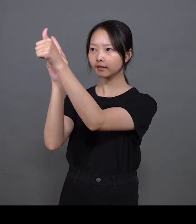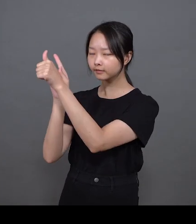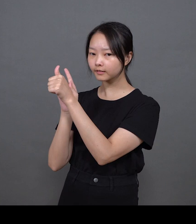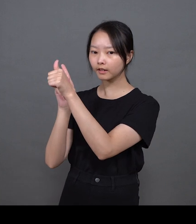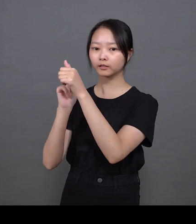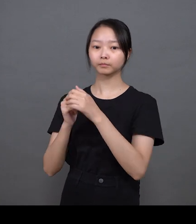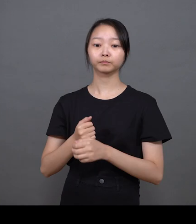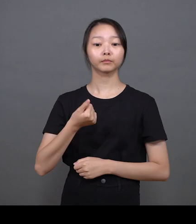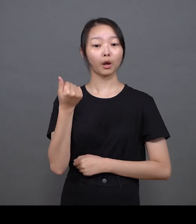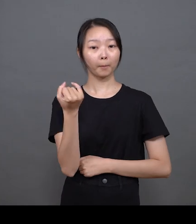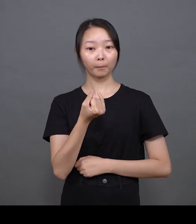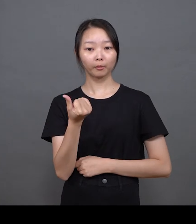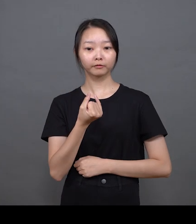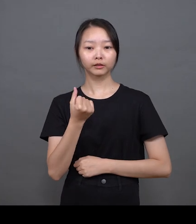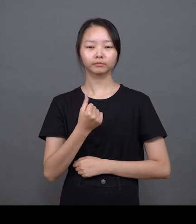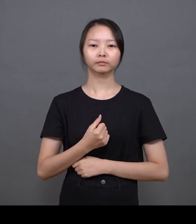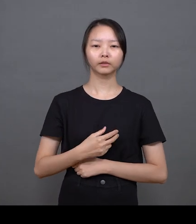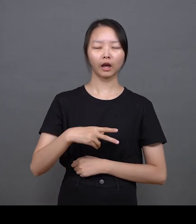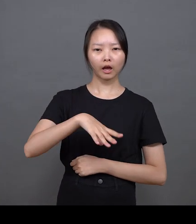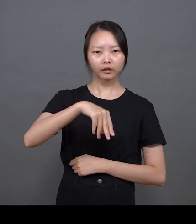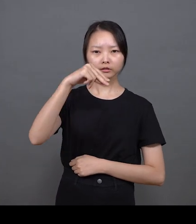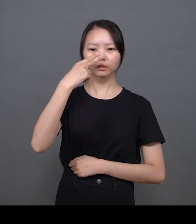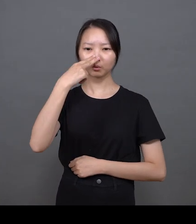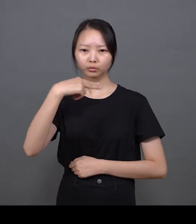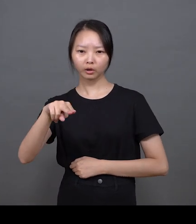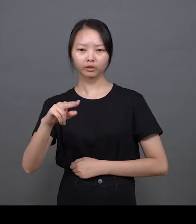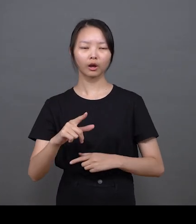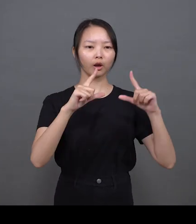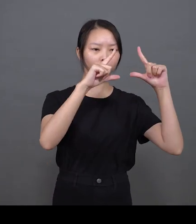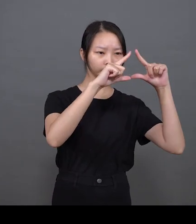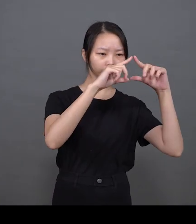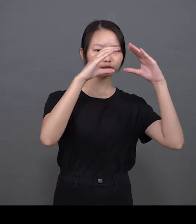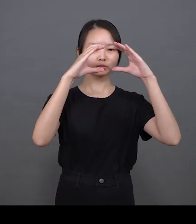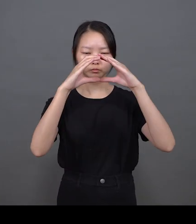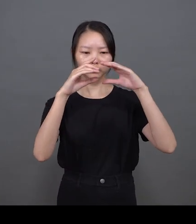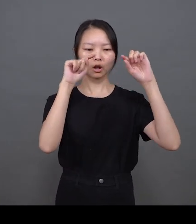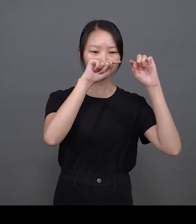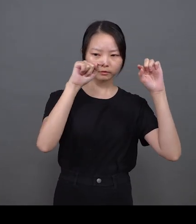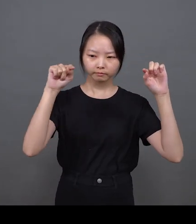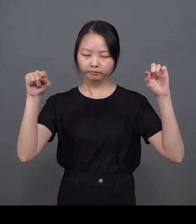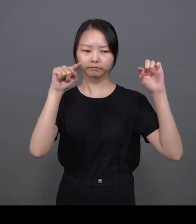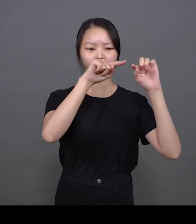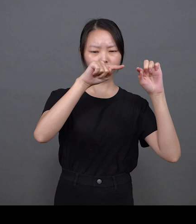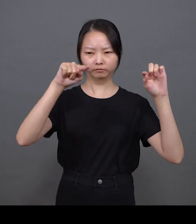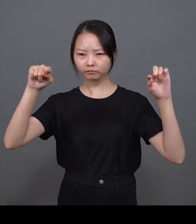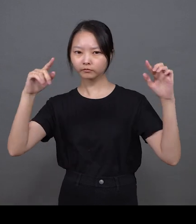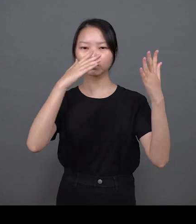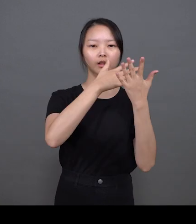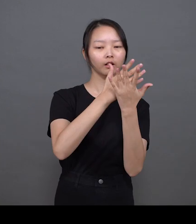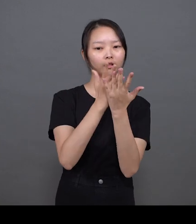and other times I use more geometric patterns I bring these elements together